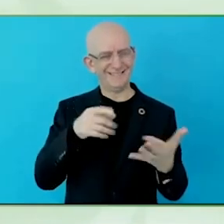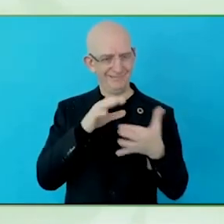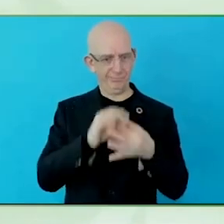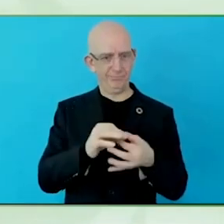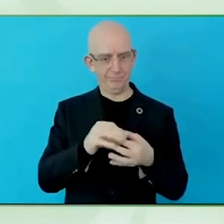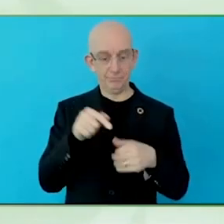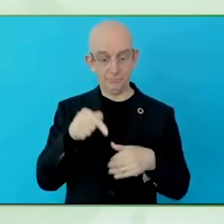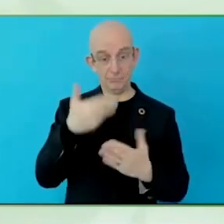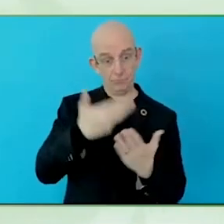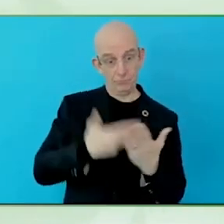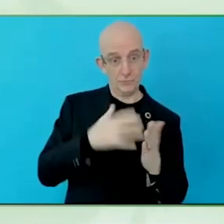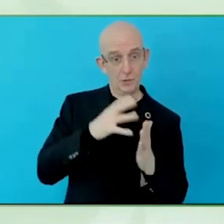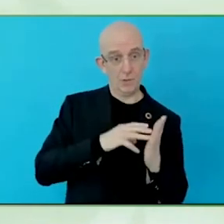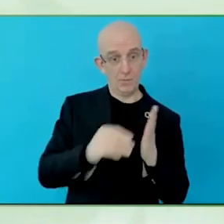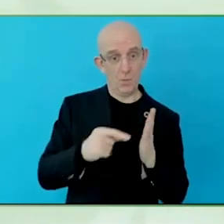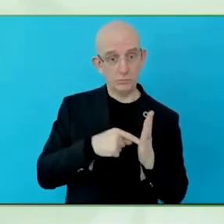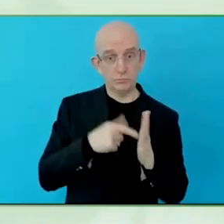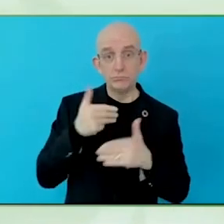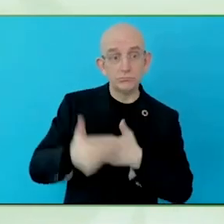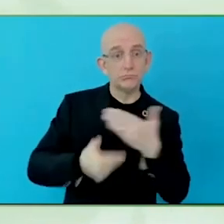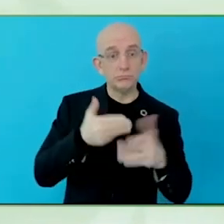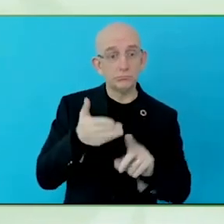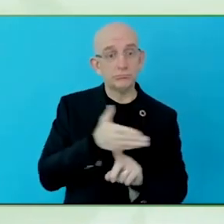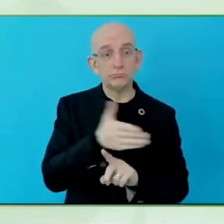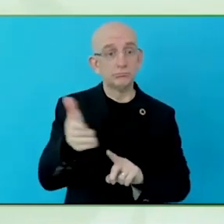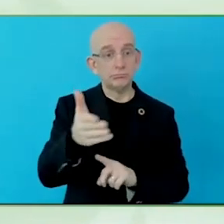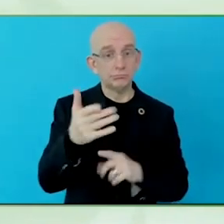question, the data, that is the evidence.